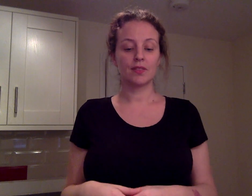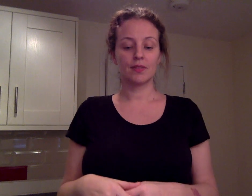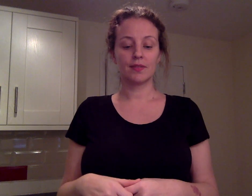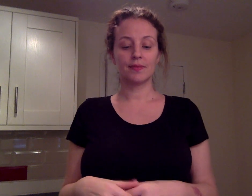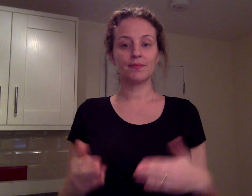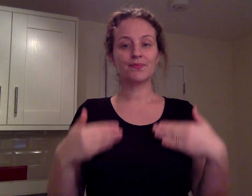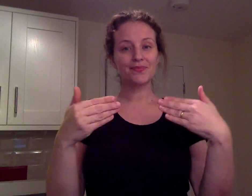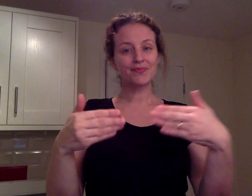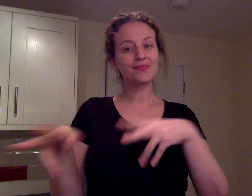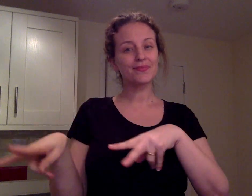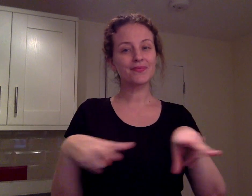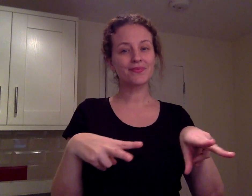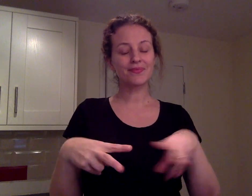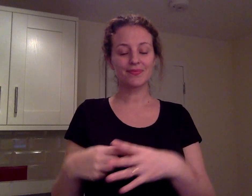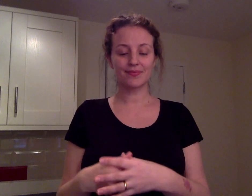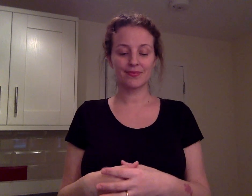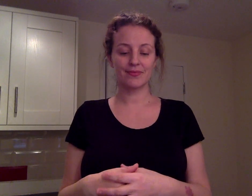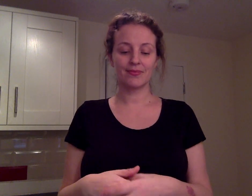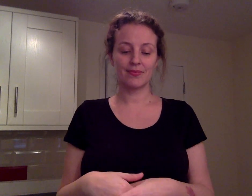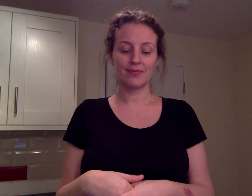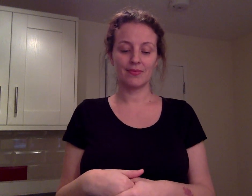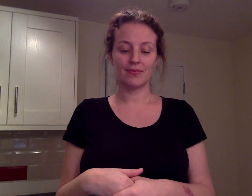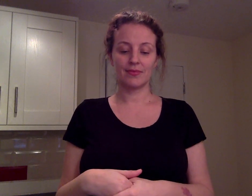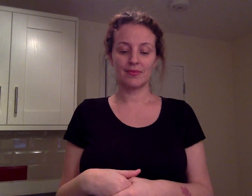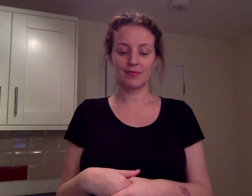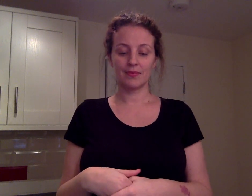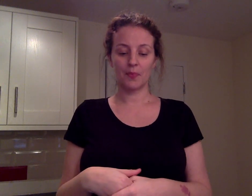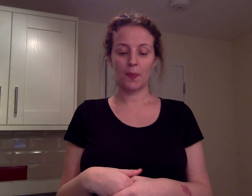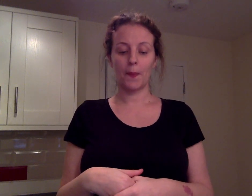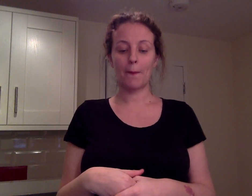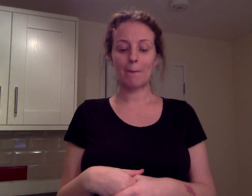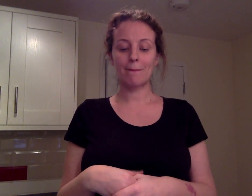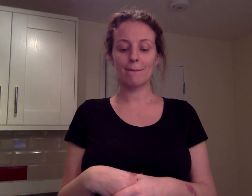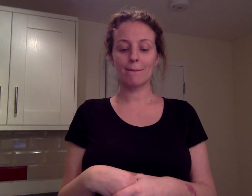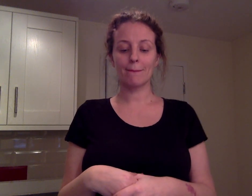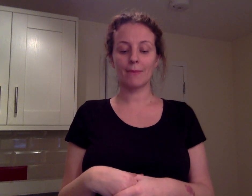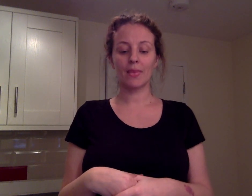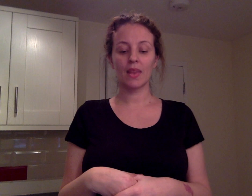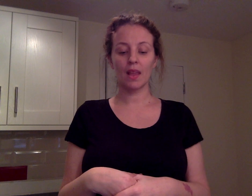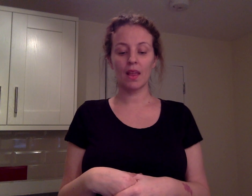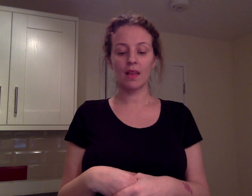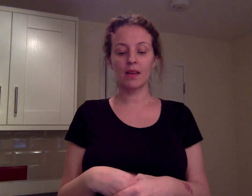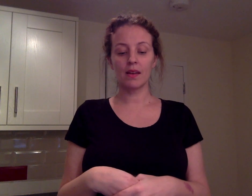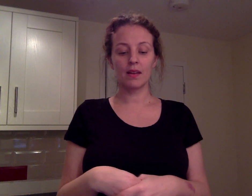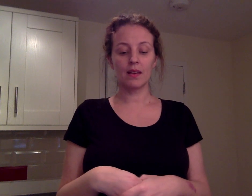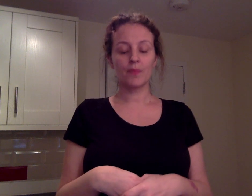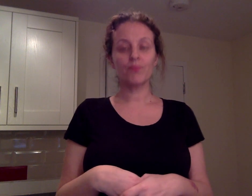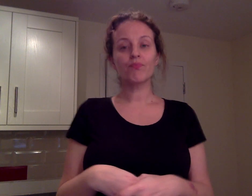I think the party starts about 8 or half 8.